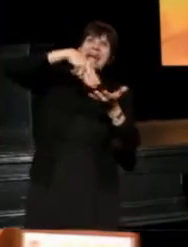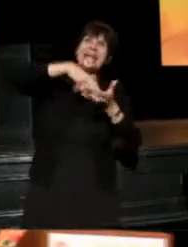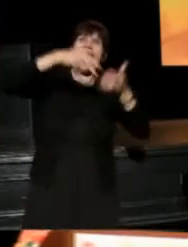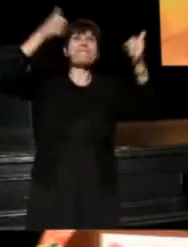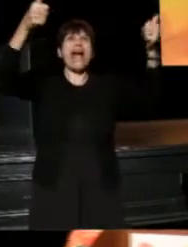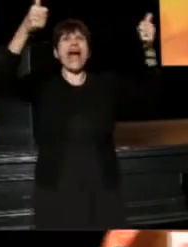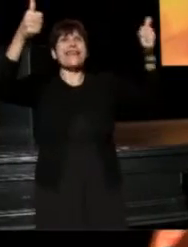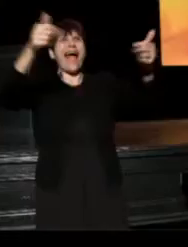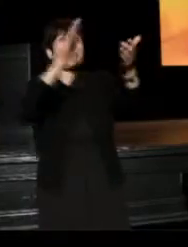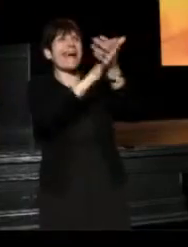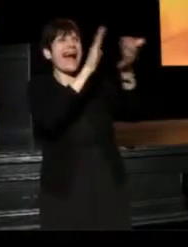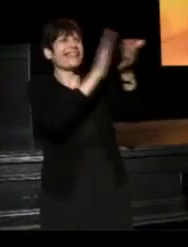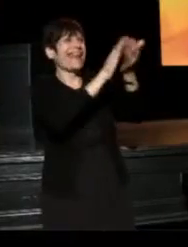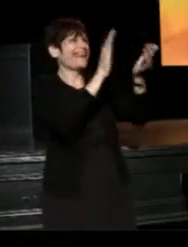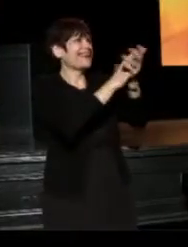(Jim) I knew you were going to do that.